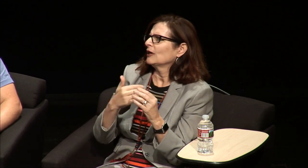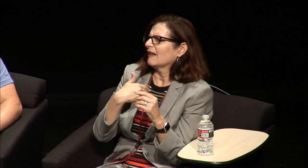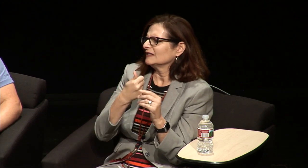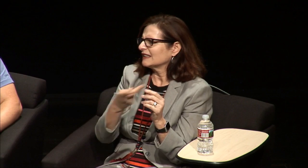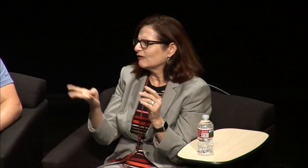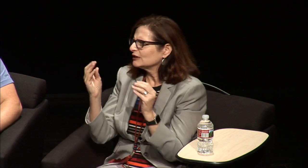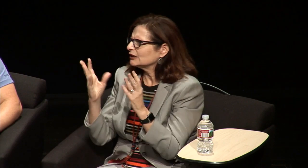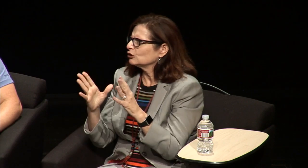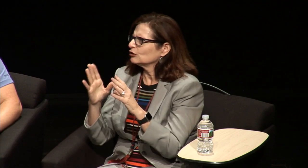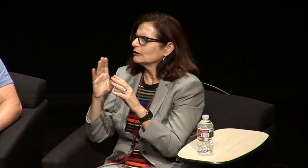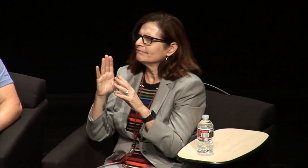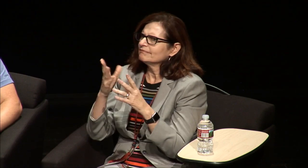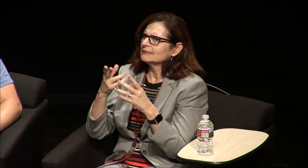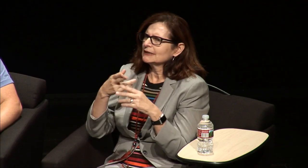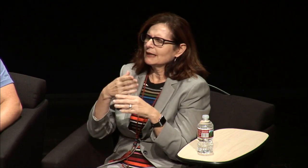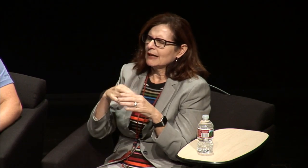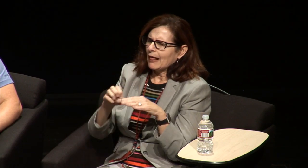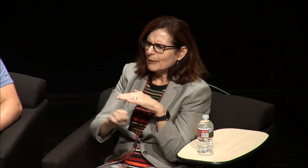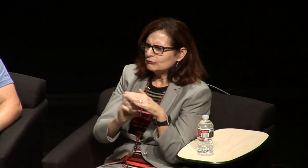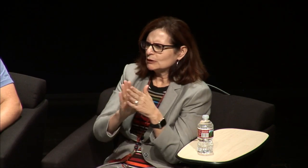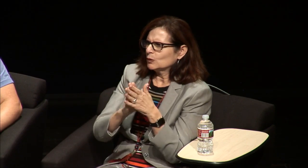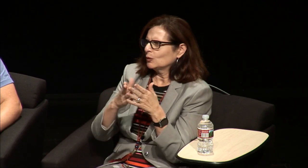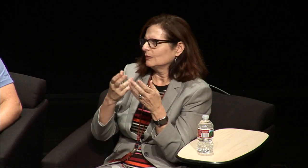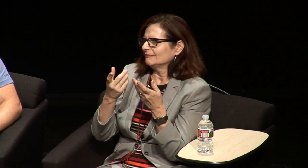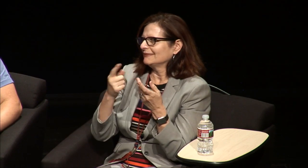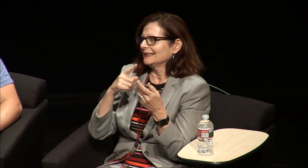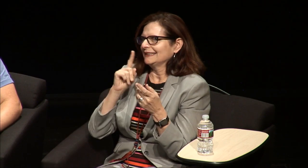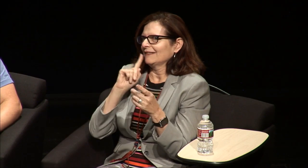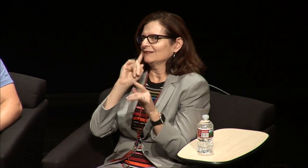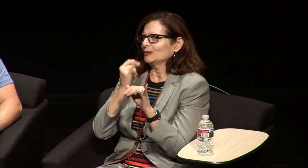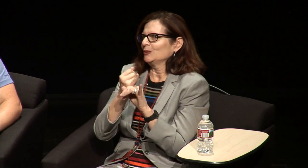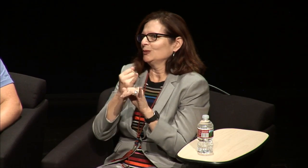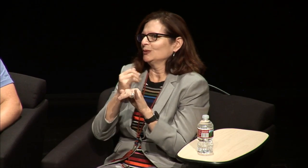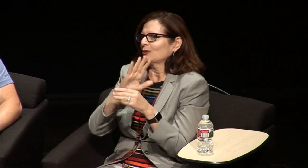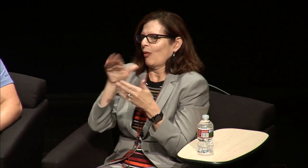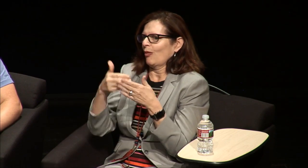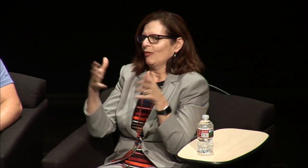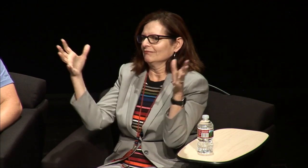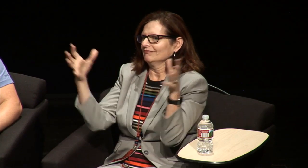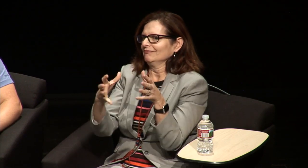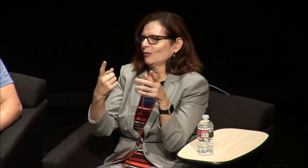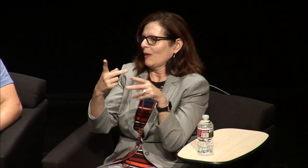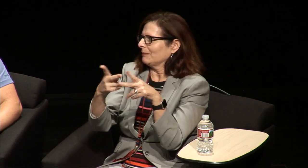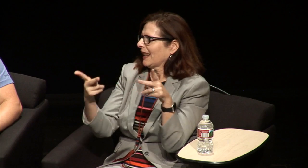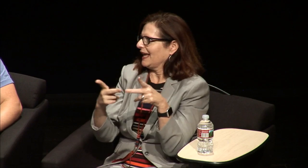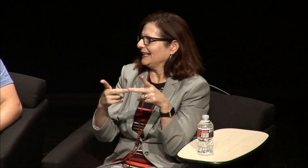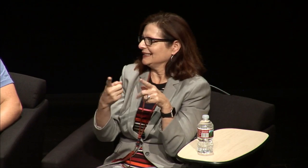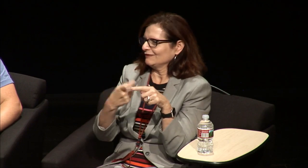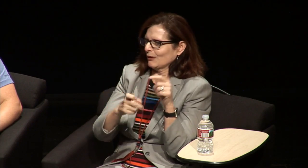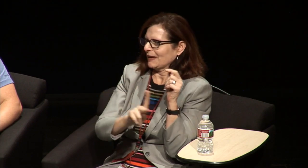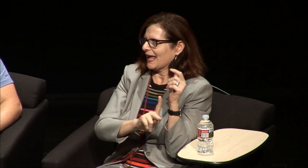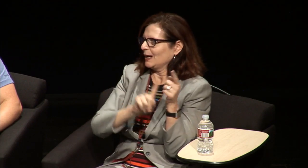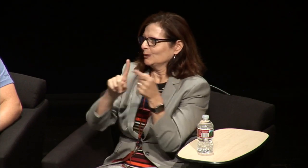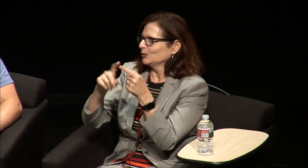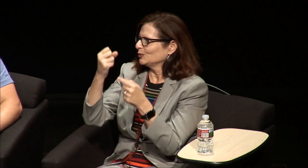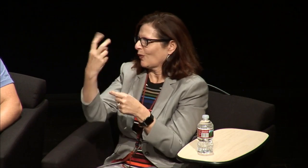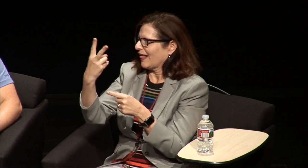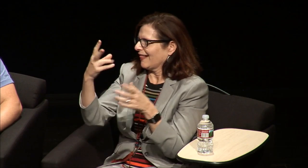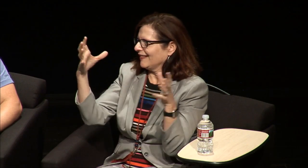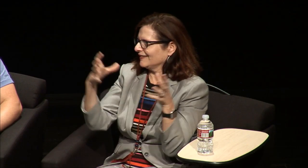teachers and the roles and having more than one teacher and the the separation because usually it's deaf schools all the grades are in one place you know K